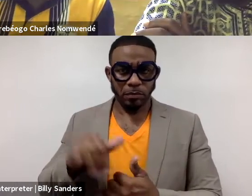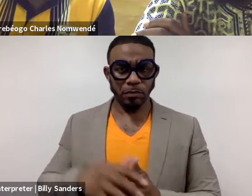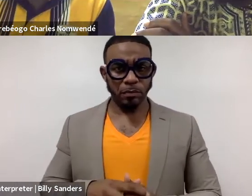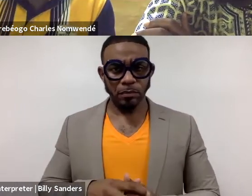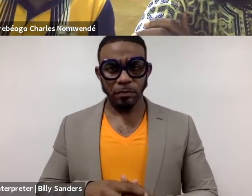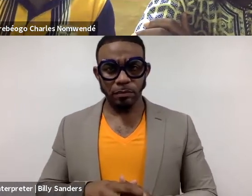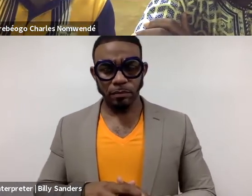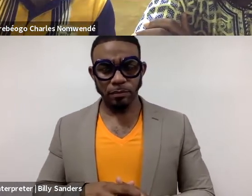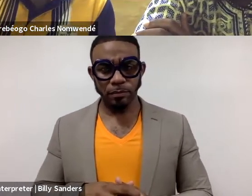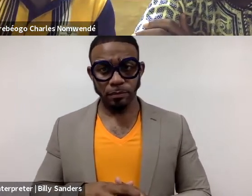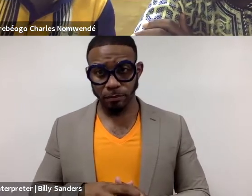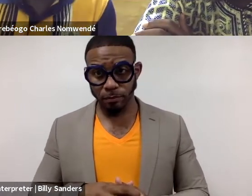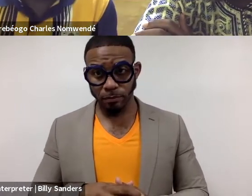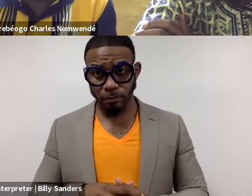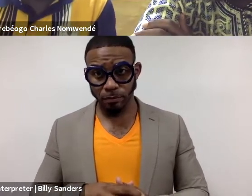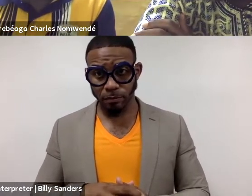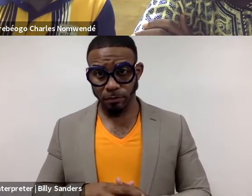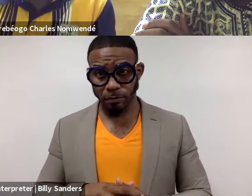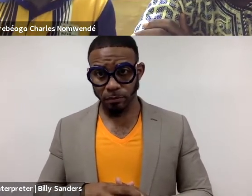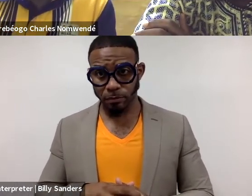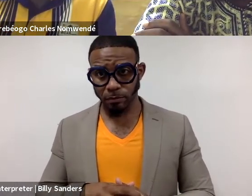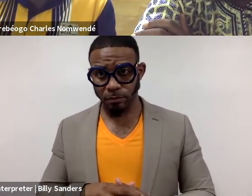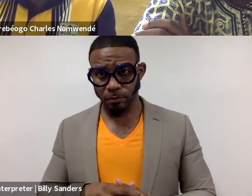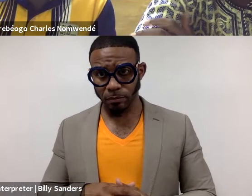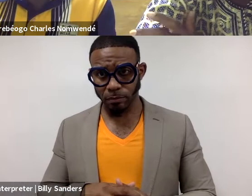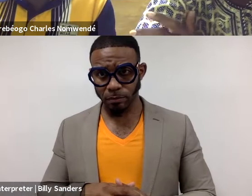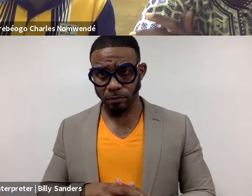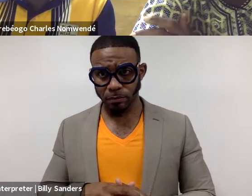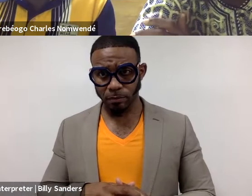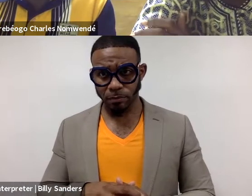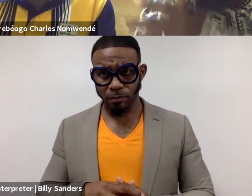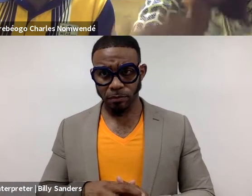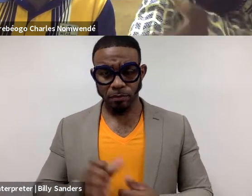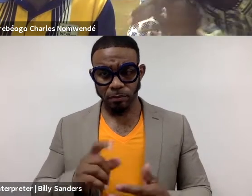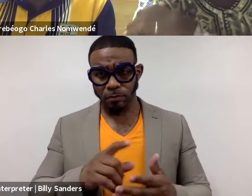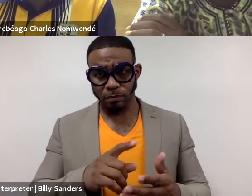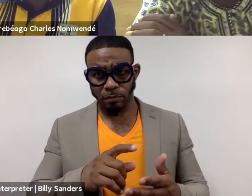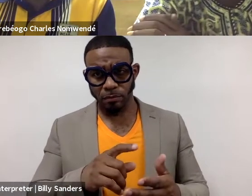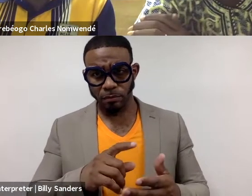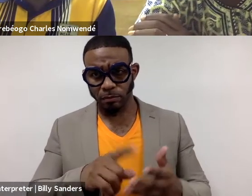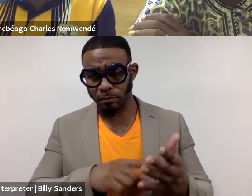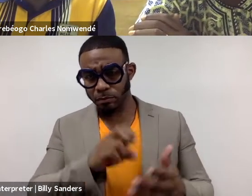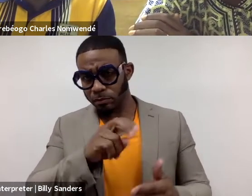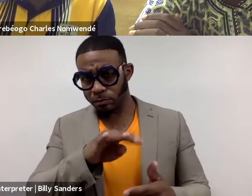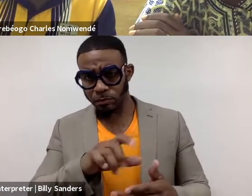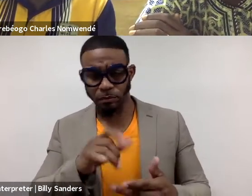(Charles speaks French) In Switzerland where I work.